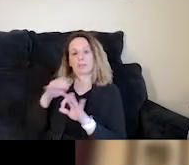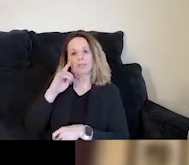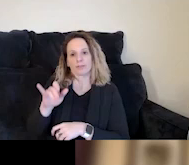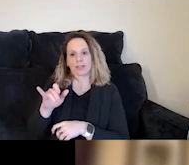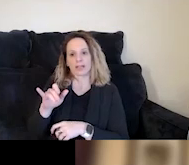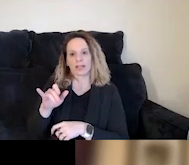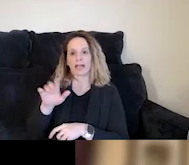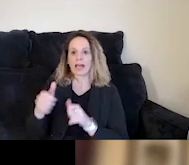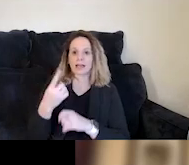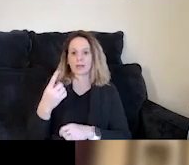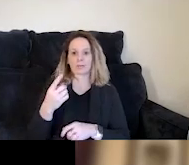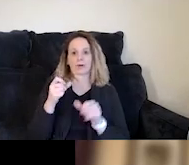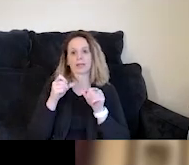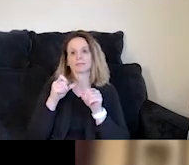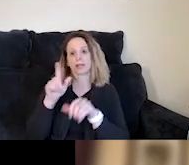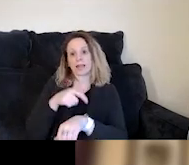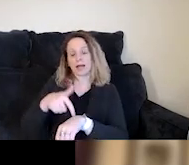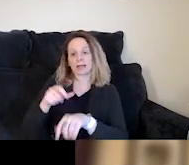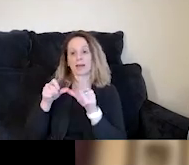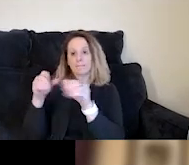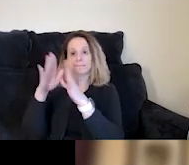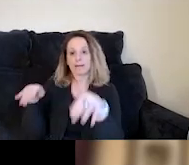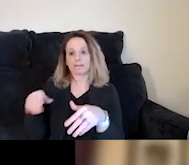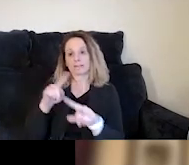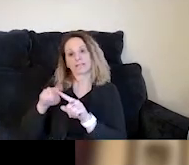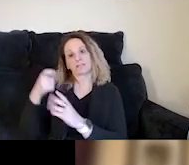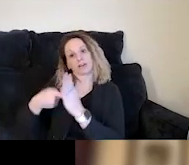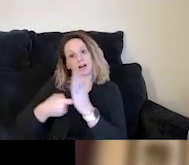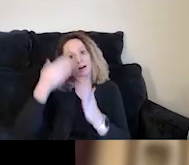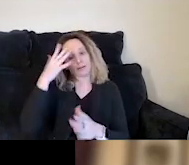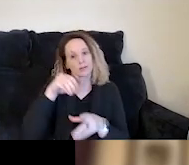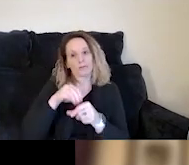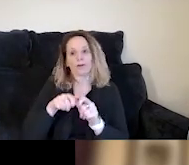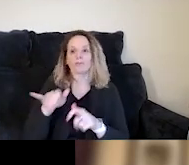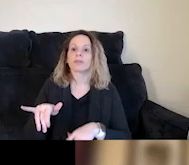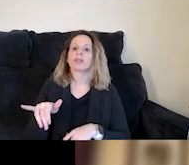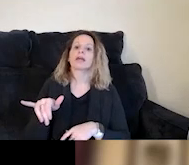who is seeking long-term permanent housing, there are a variety of costs that come with that. Whether we're talking about security deposits,